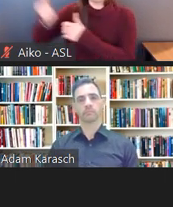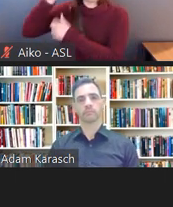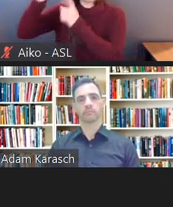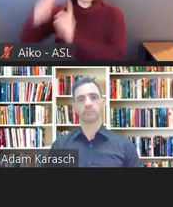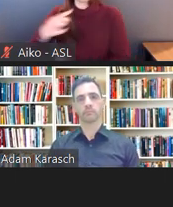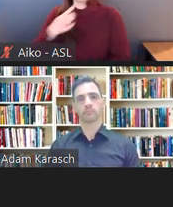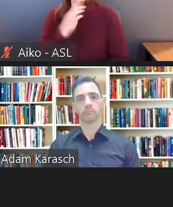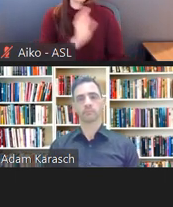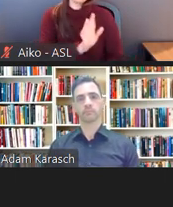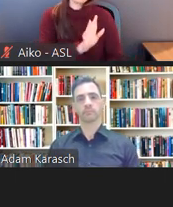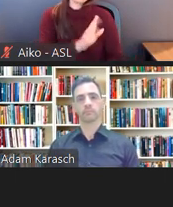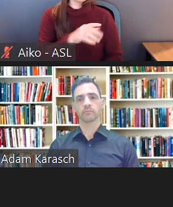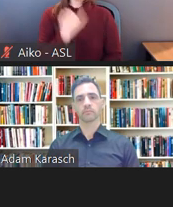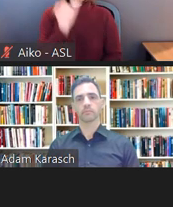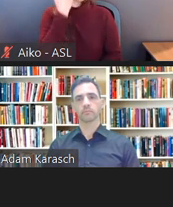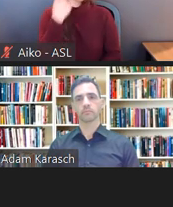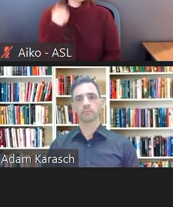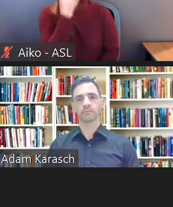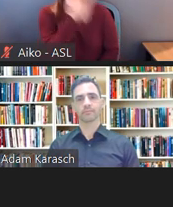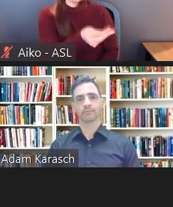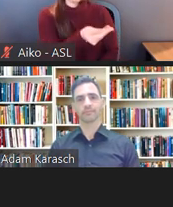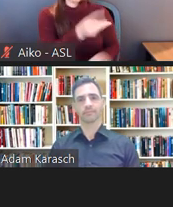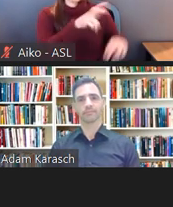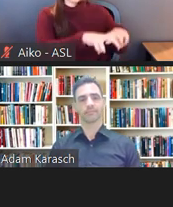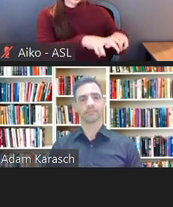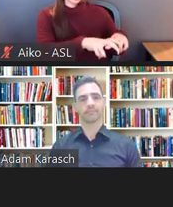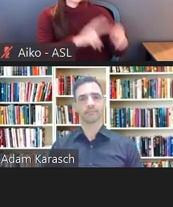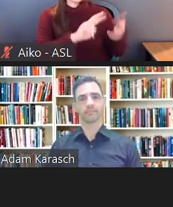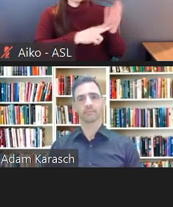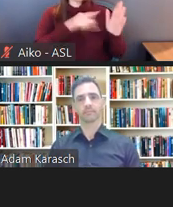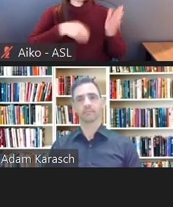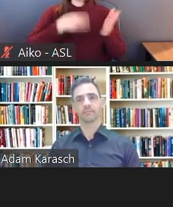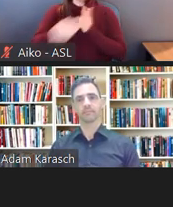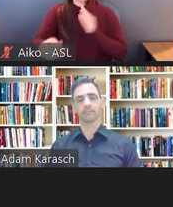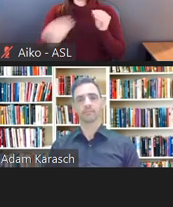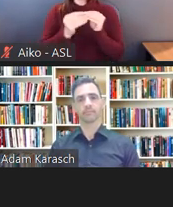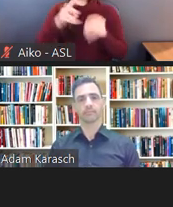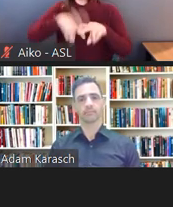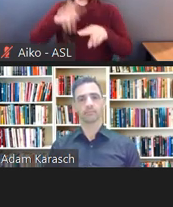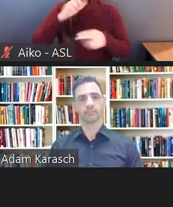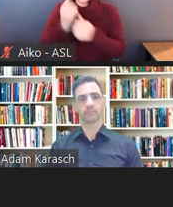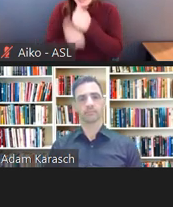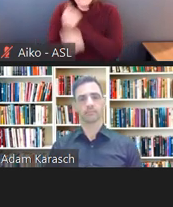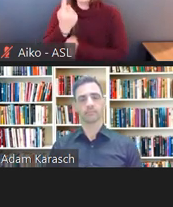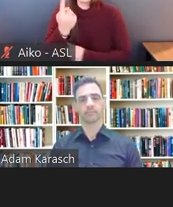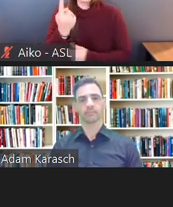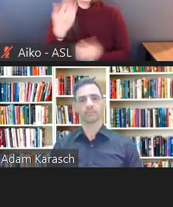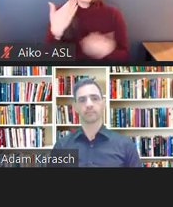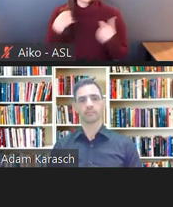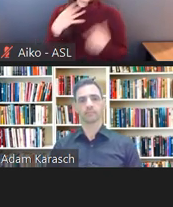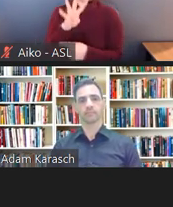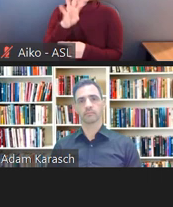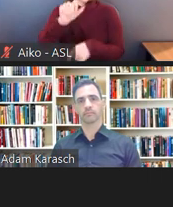I'm going to have to get everybody a chair, and the chair is $400 each. And if you multiply that times how many employees we have,